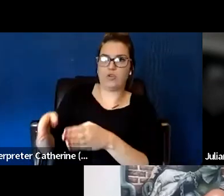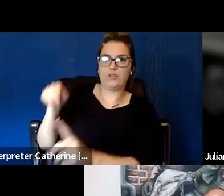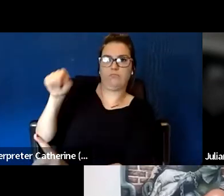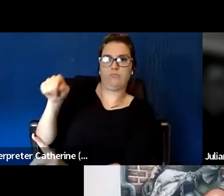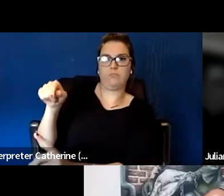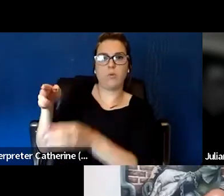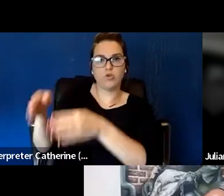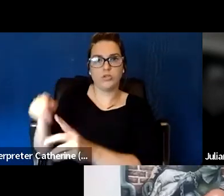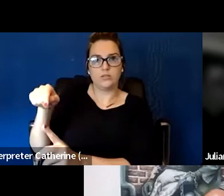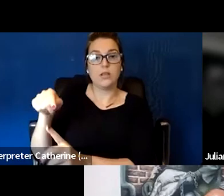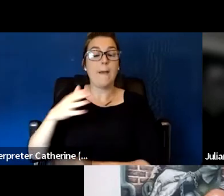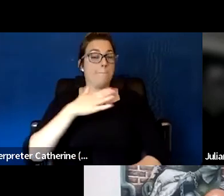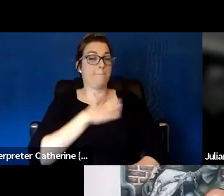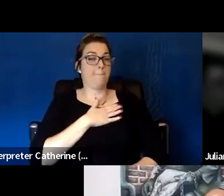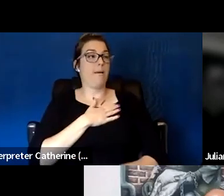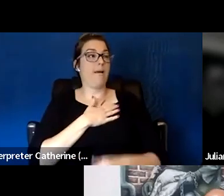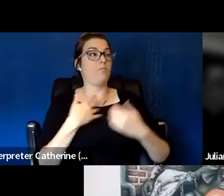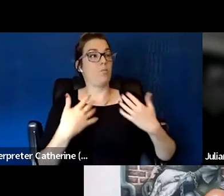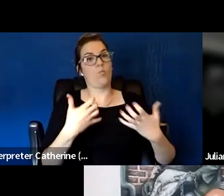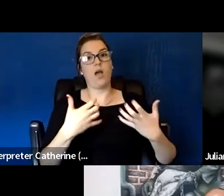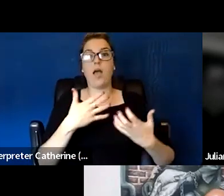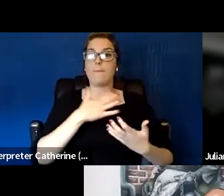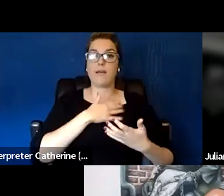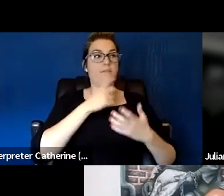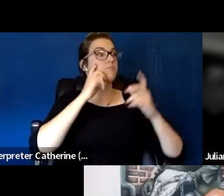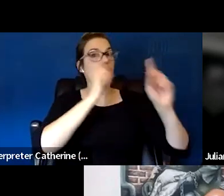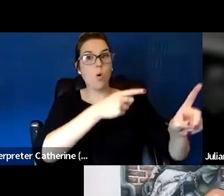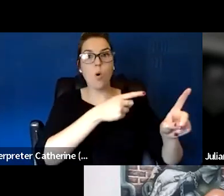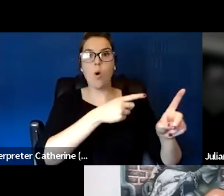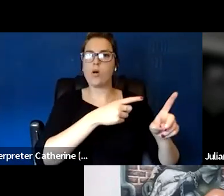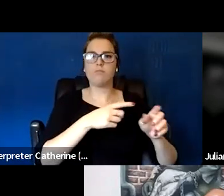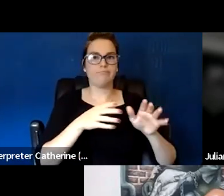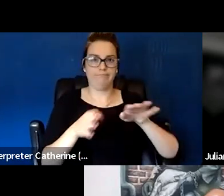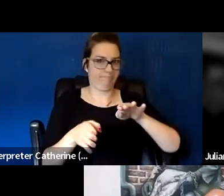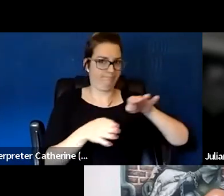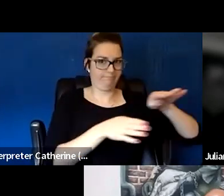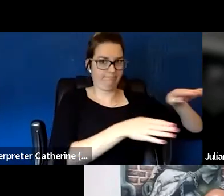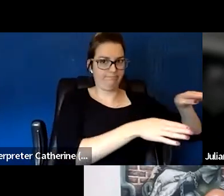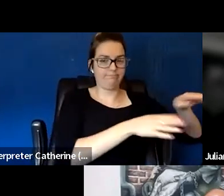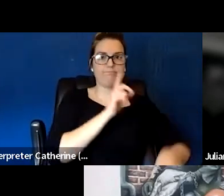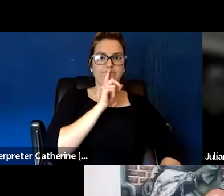it's not about our agenda, what is their goal? What is it that they want? It's their life, they make the decision making